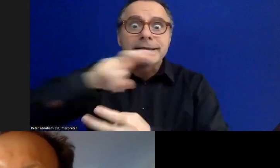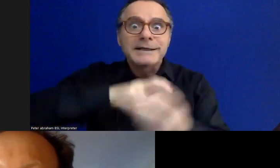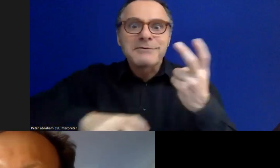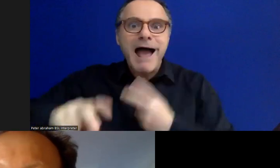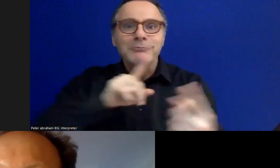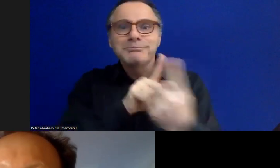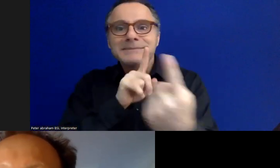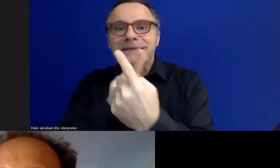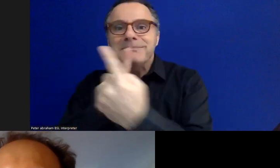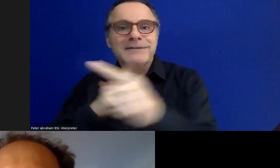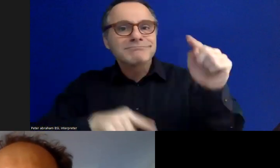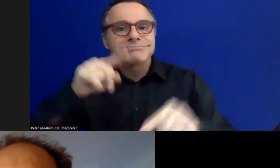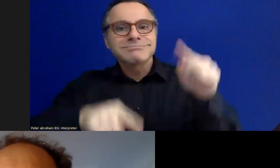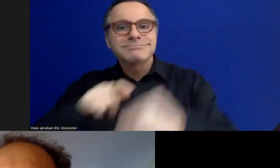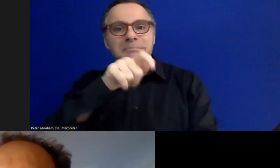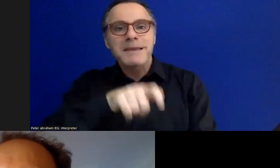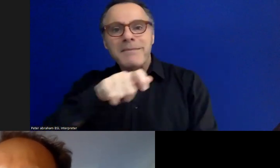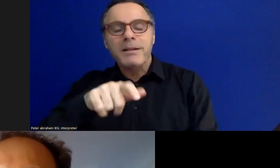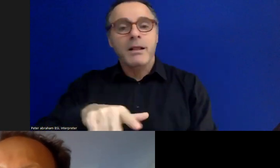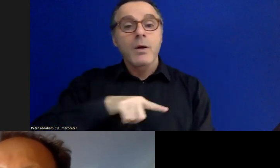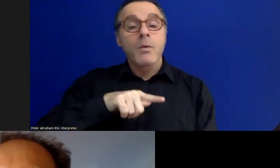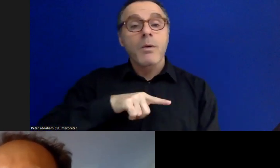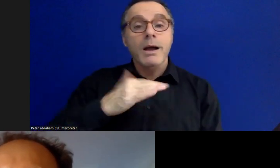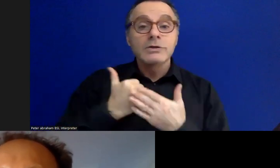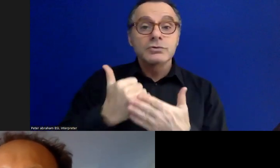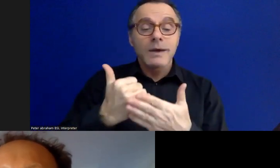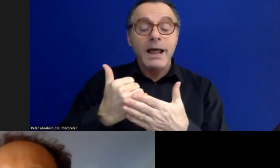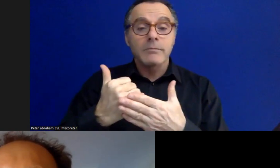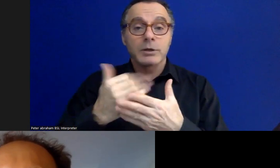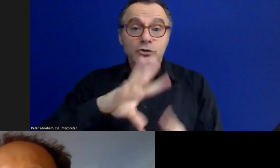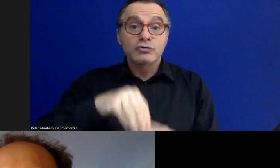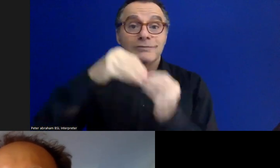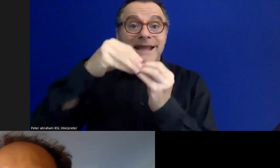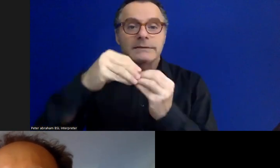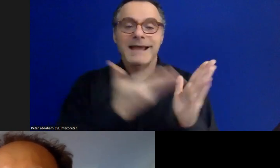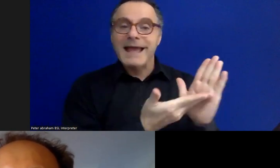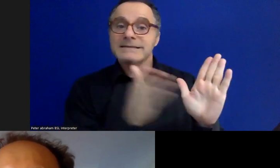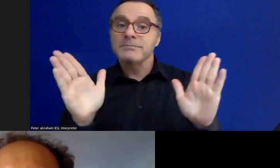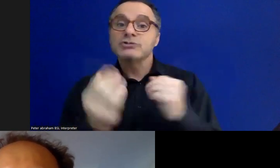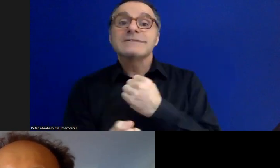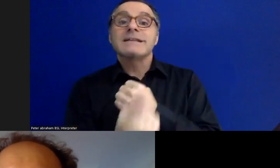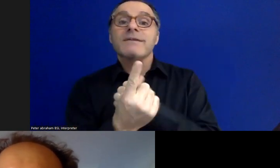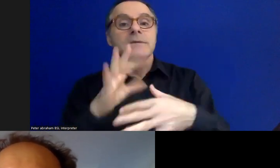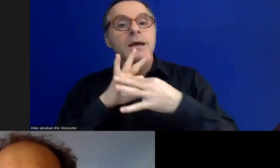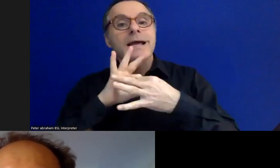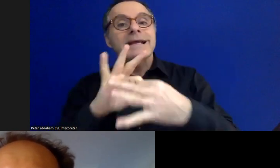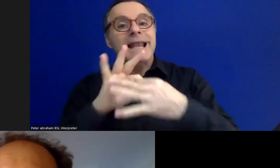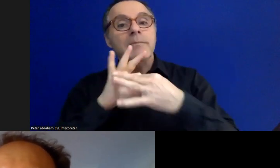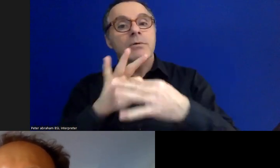people to kind of help put together exhibitions and events in collaboration with other people,